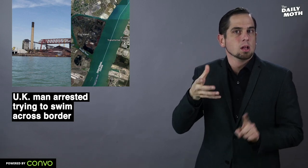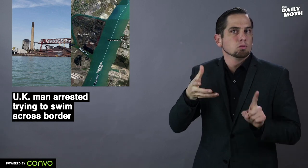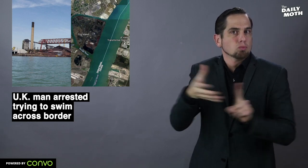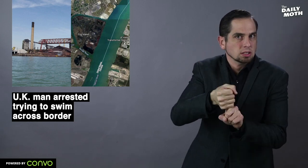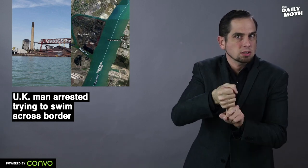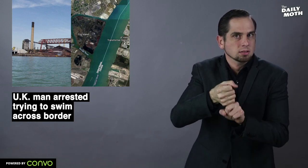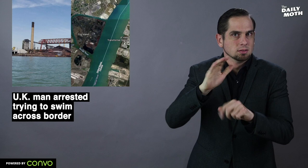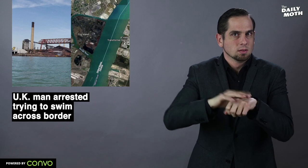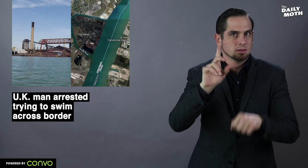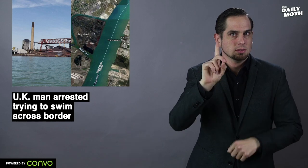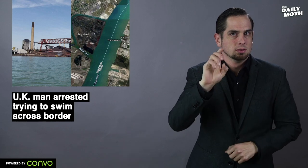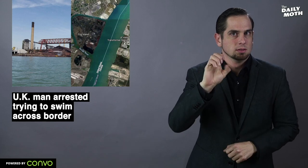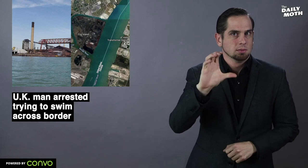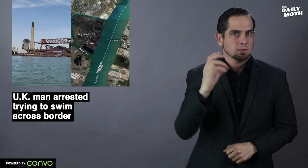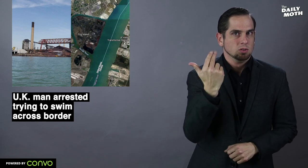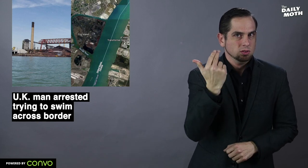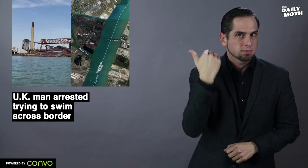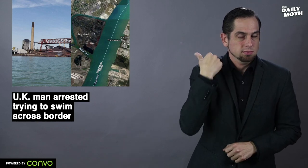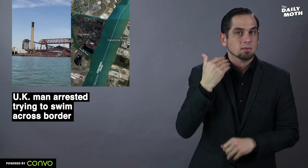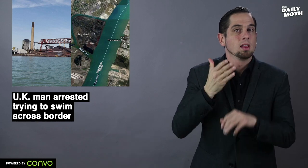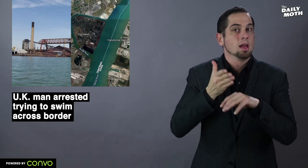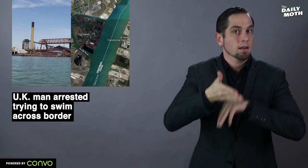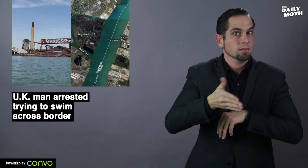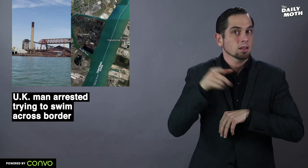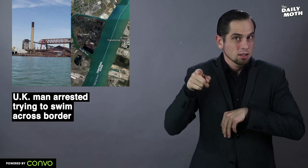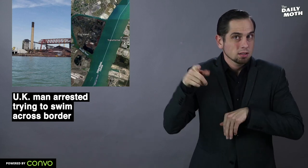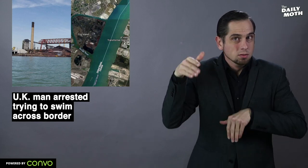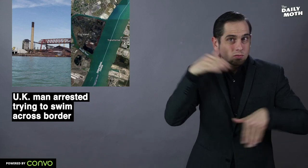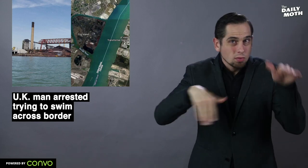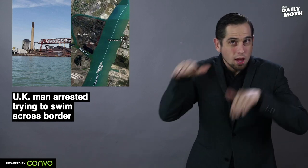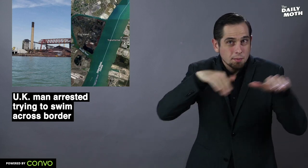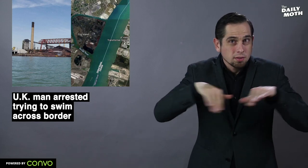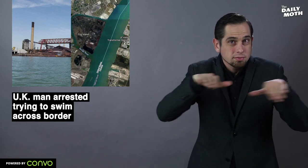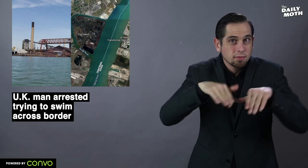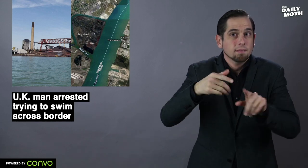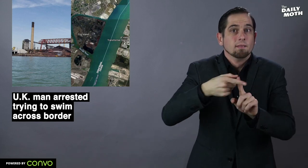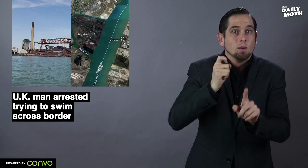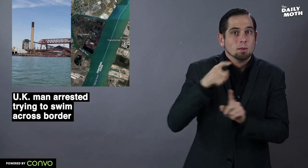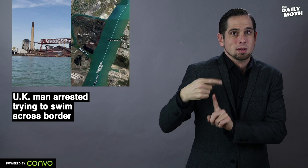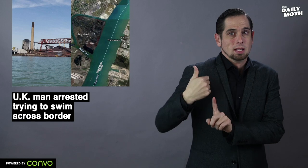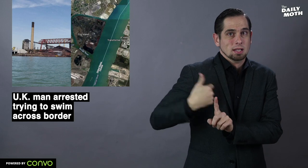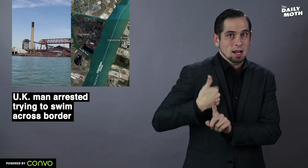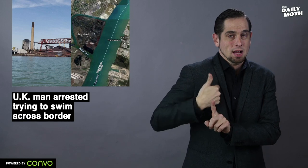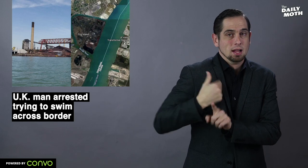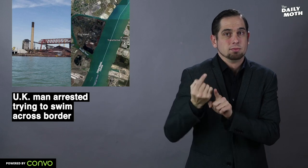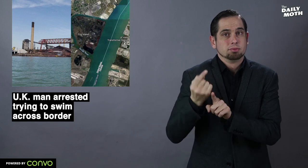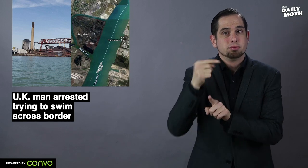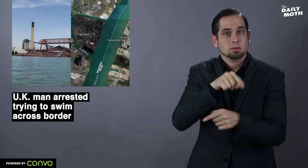arrested on December 13 after he swam from Canada to